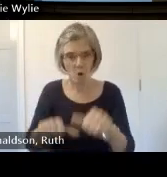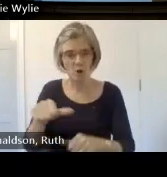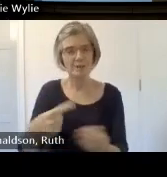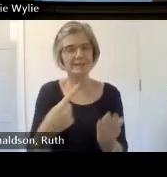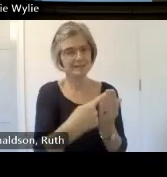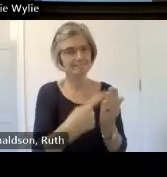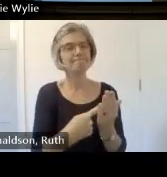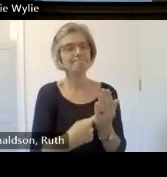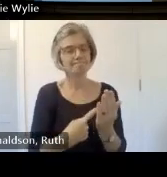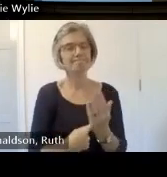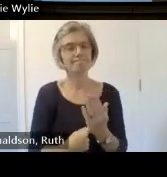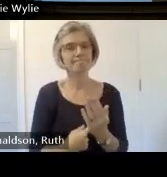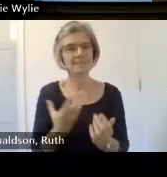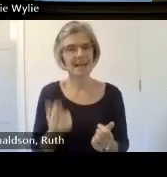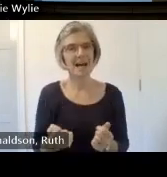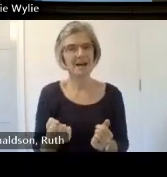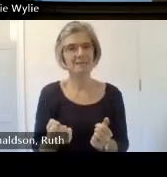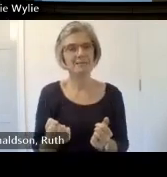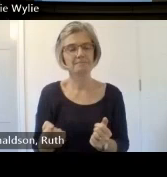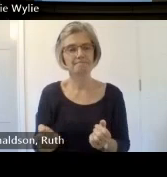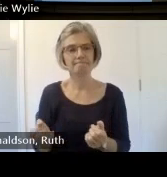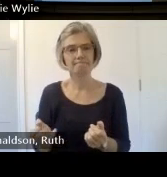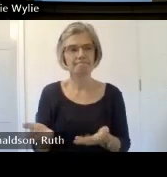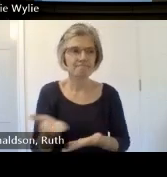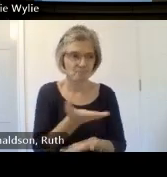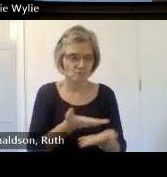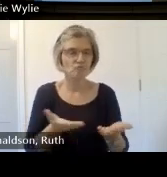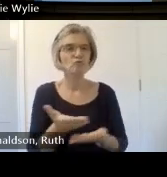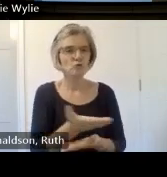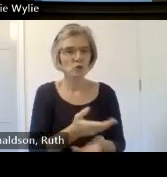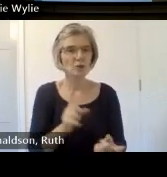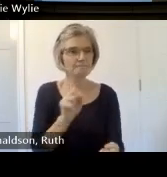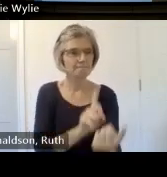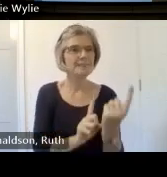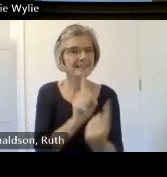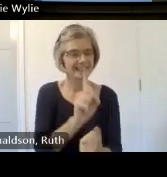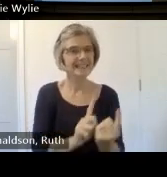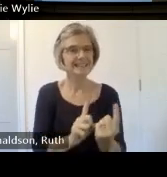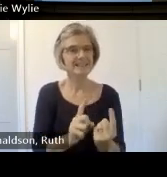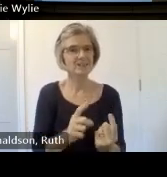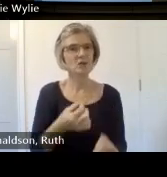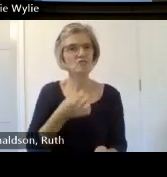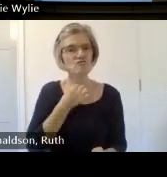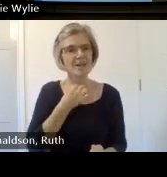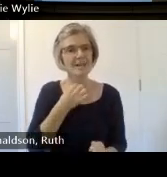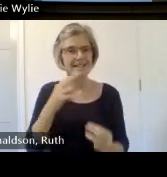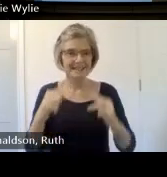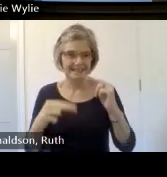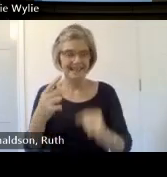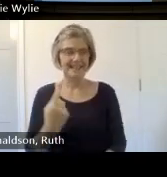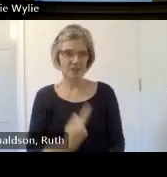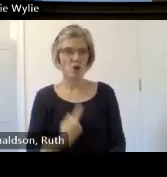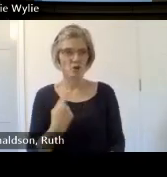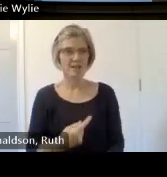that we can we have meetings we all risk assess ourselves really ongoingly and it's not just when